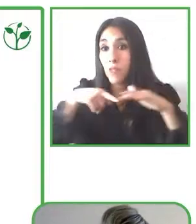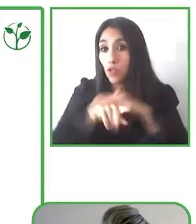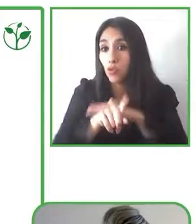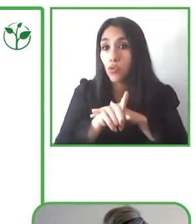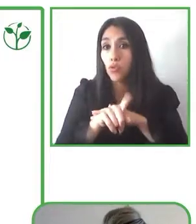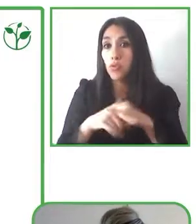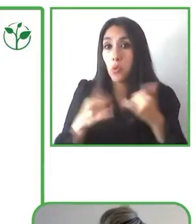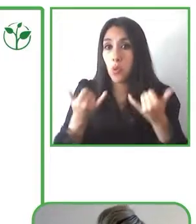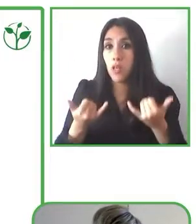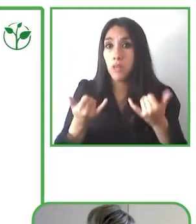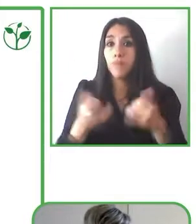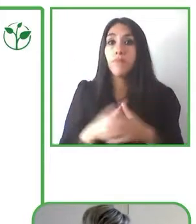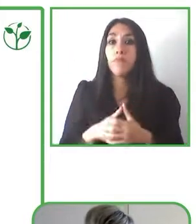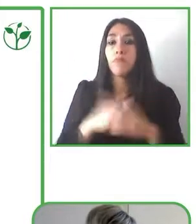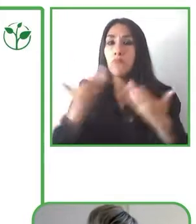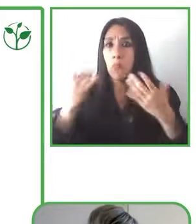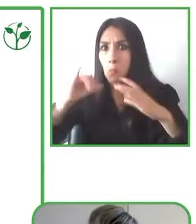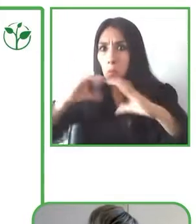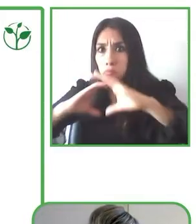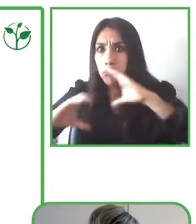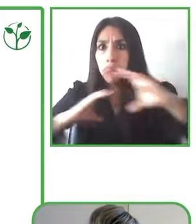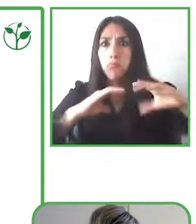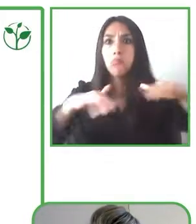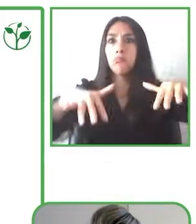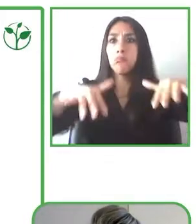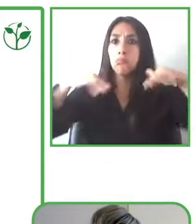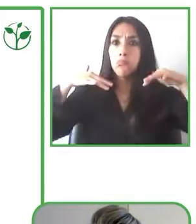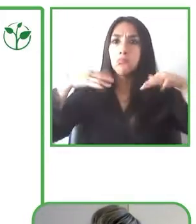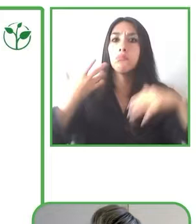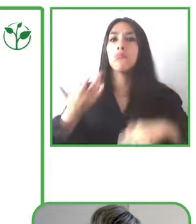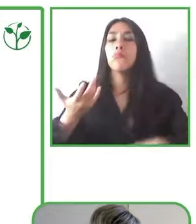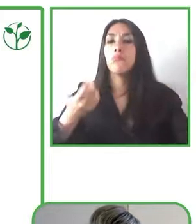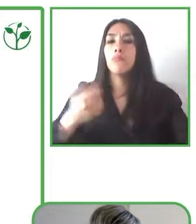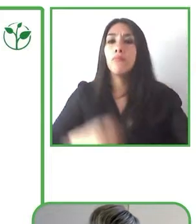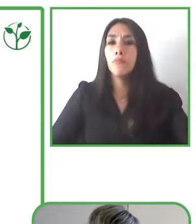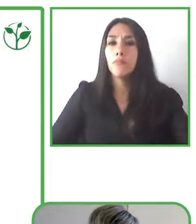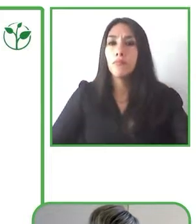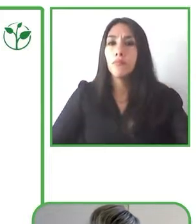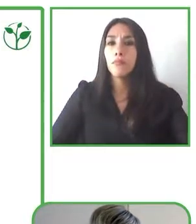and these are events throughout the country in-person events hybrid events or virtual